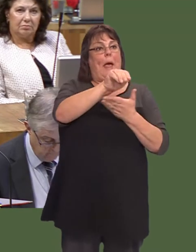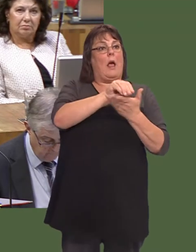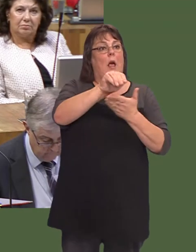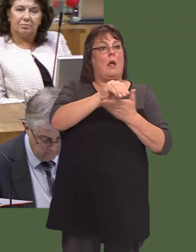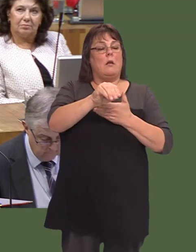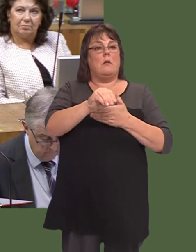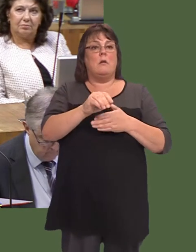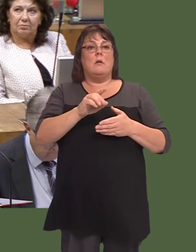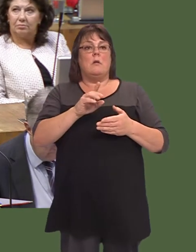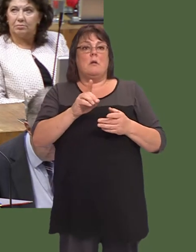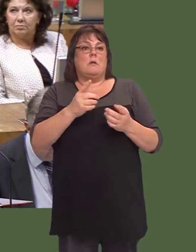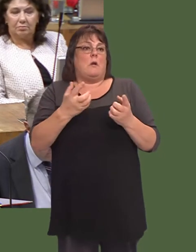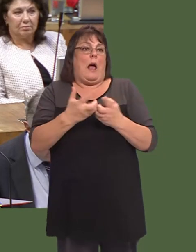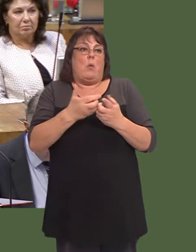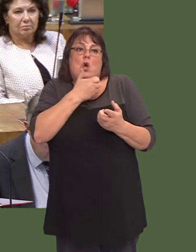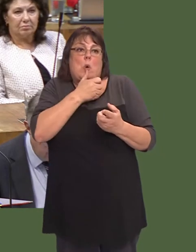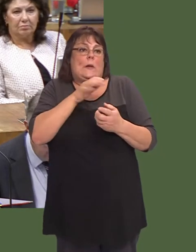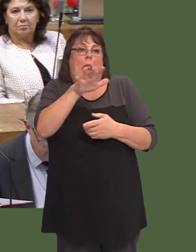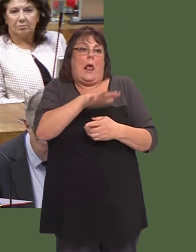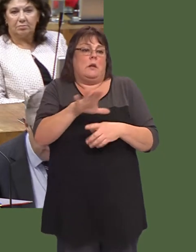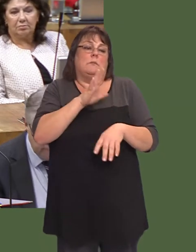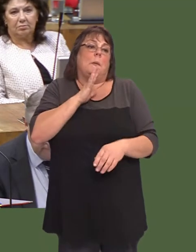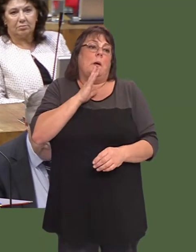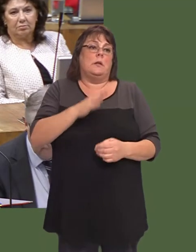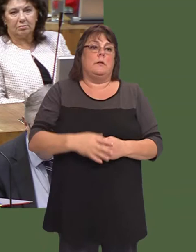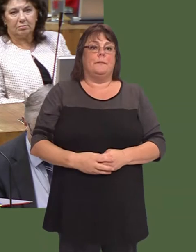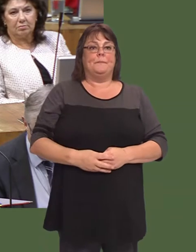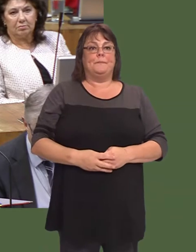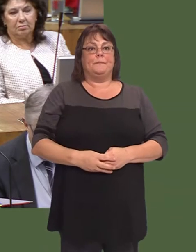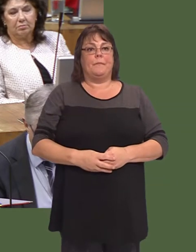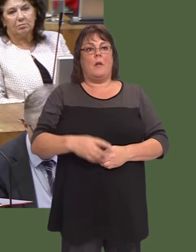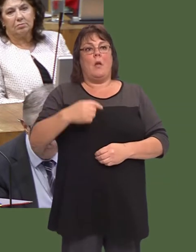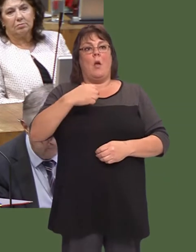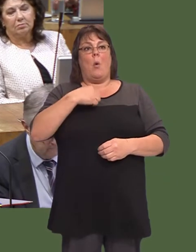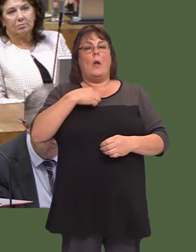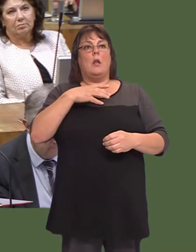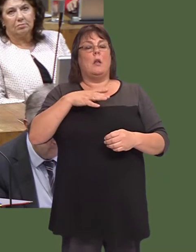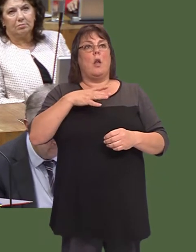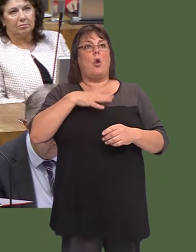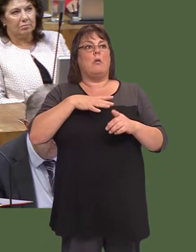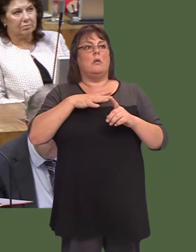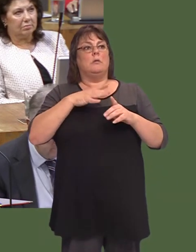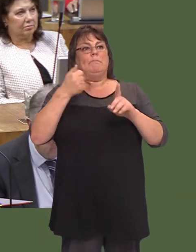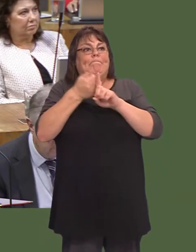regardless, of course, of how that land is disposed of. We are, on the issue of the prison, not actively promoting a prison.